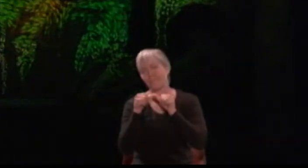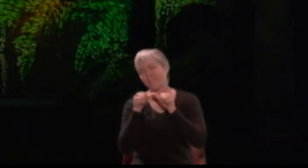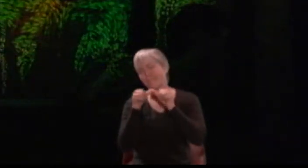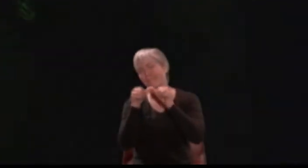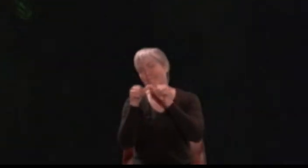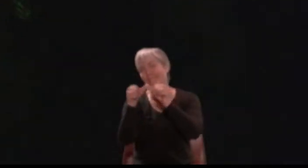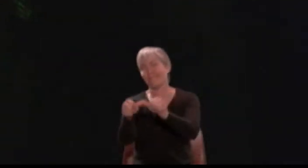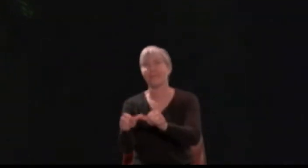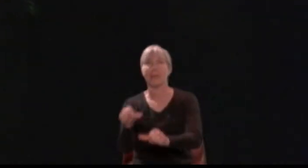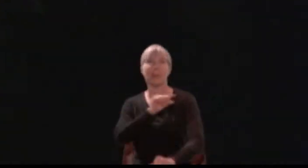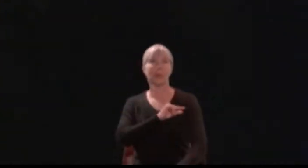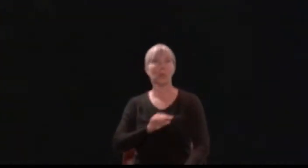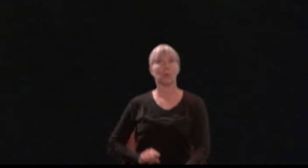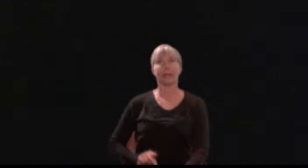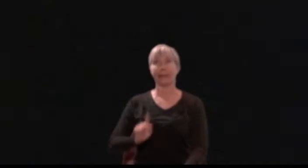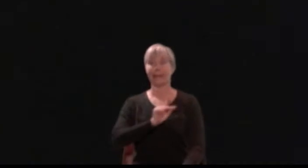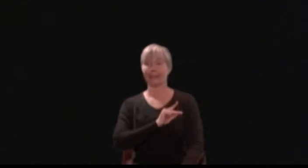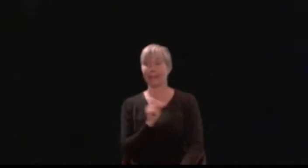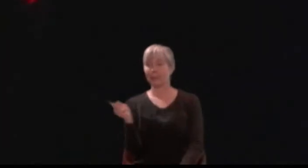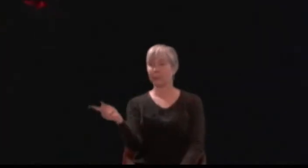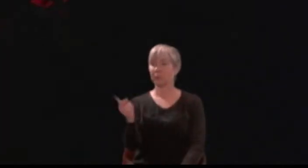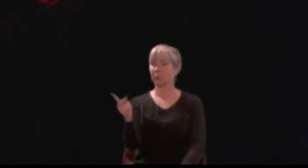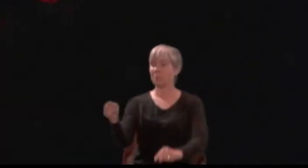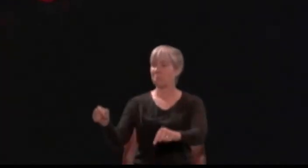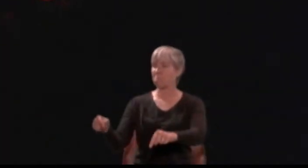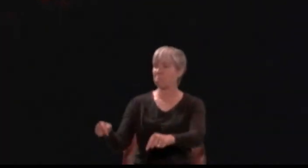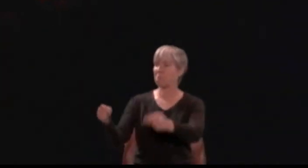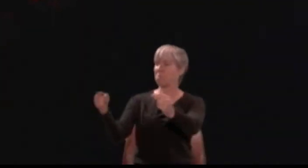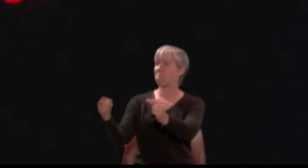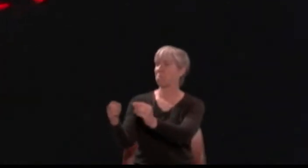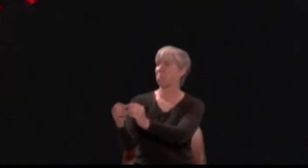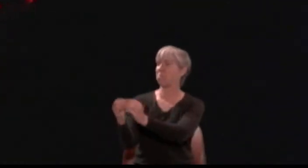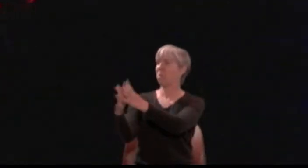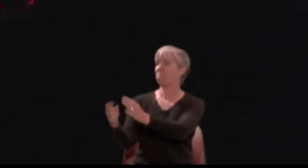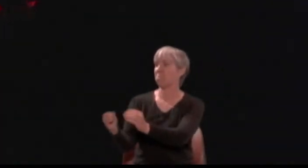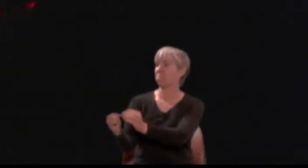The king and queen of the fairies are embroiled in a lover's quarrel.